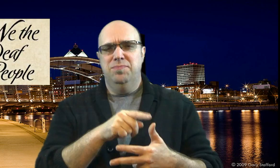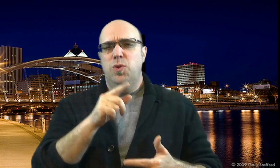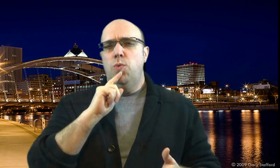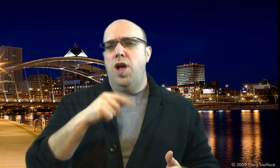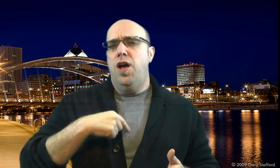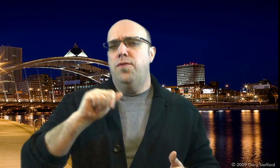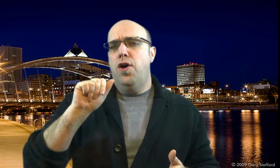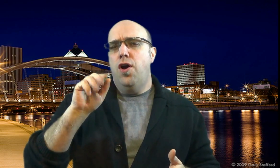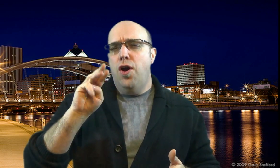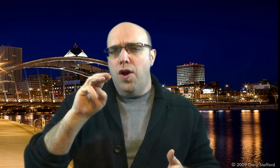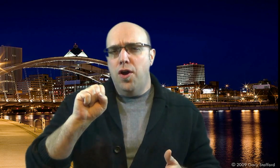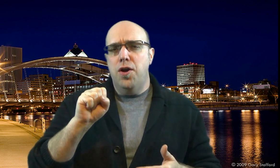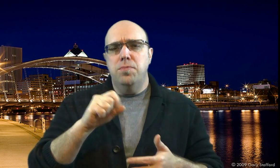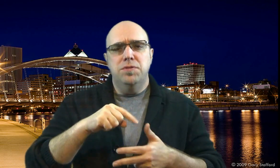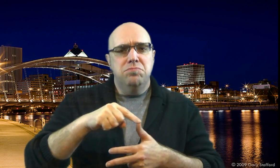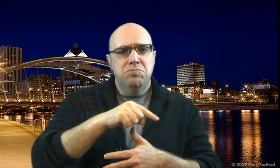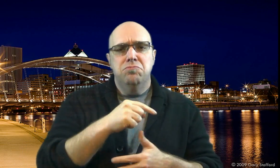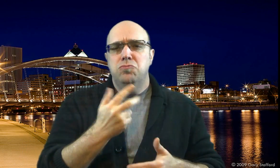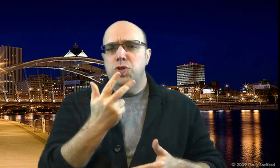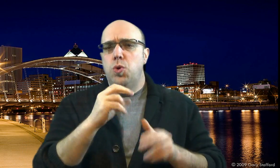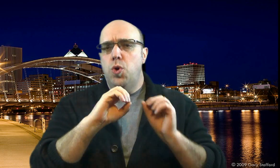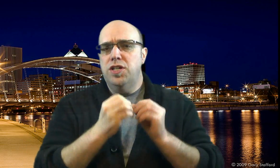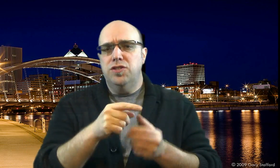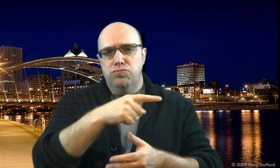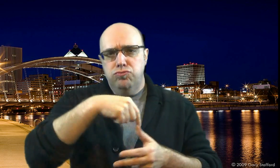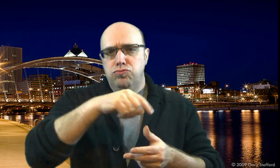It will have some arms among 3 organizations.